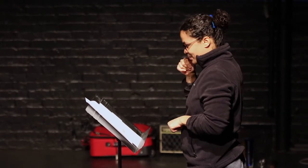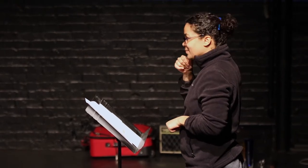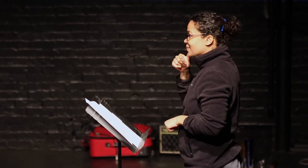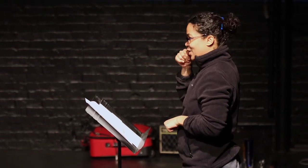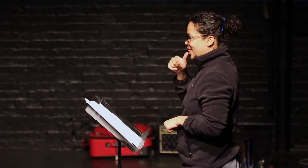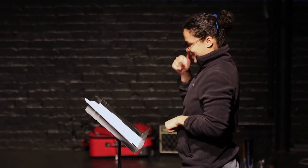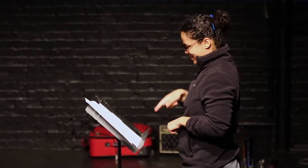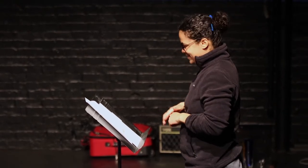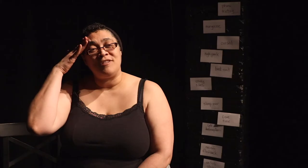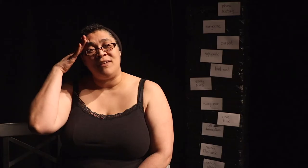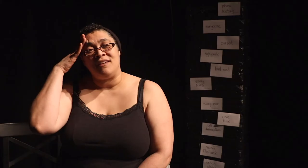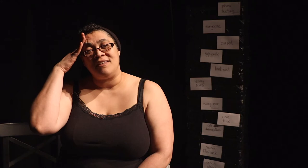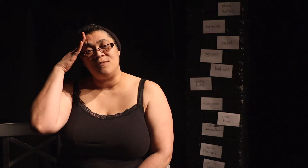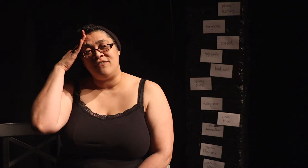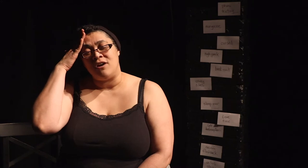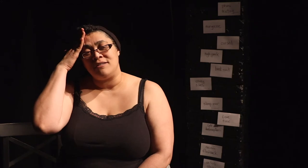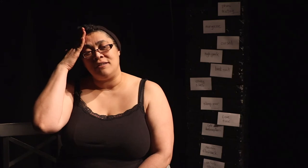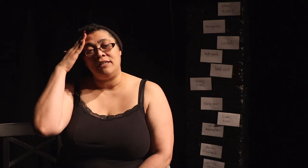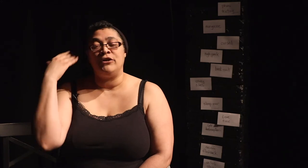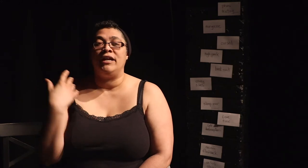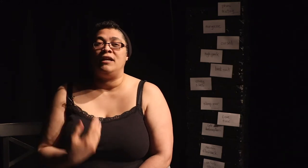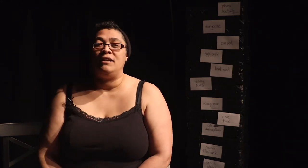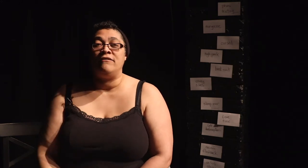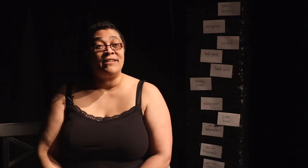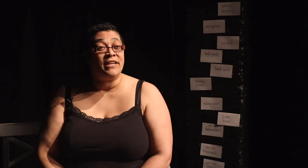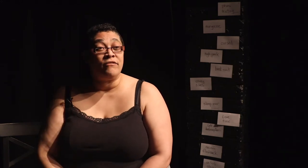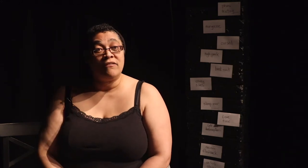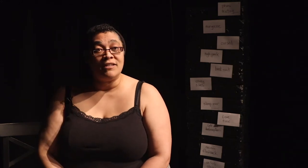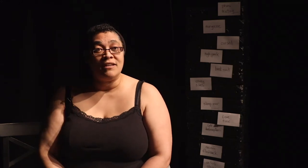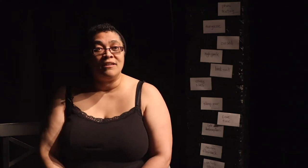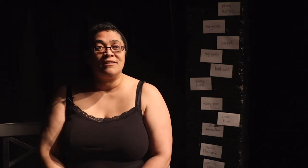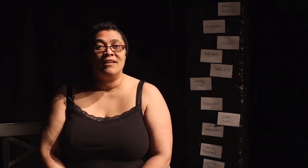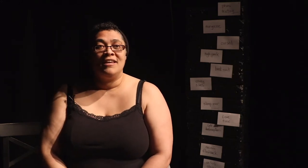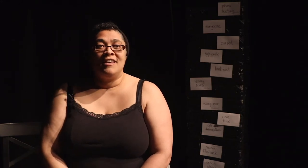The process of working together with Tamyka is one of constantly learning and inventing and reinventing things.